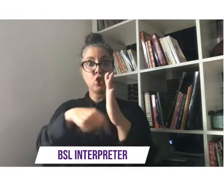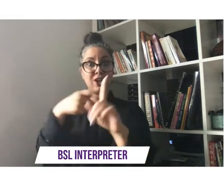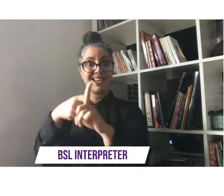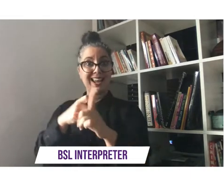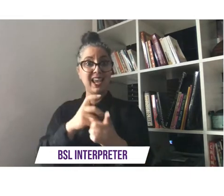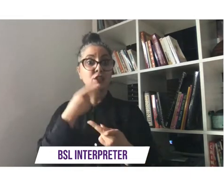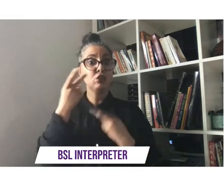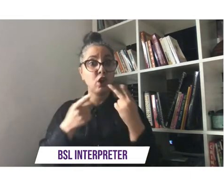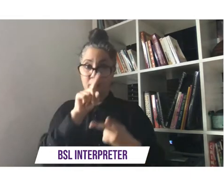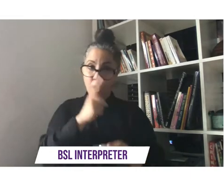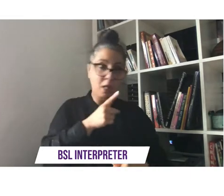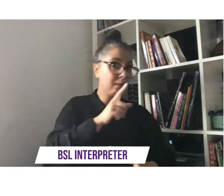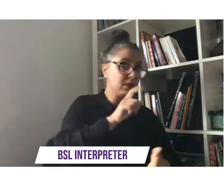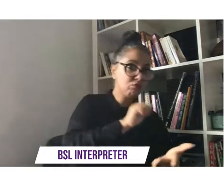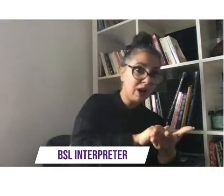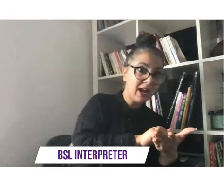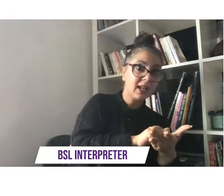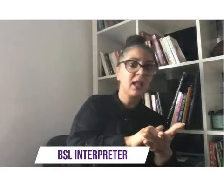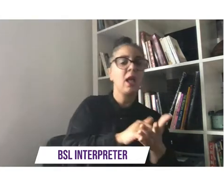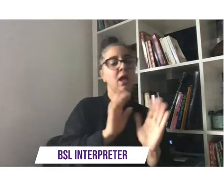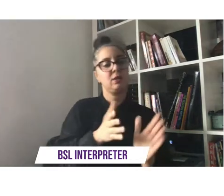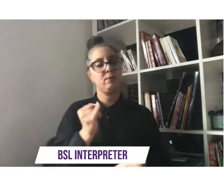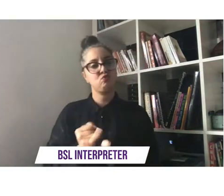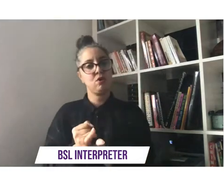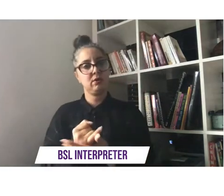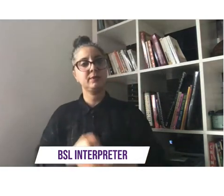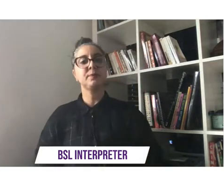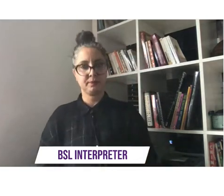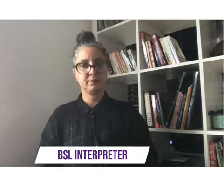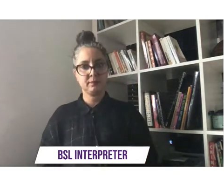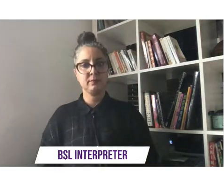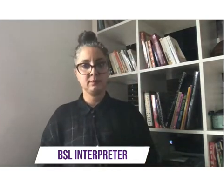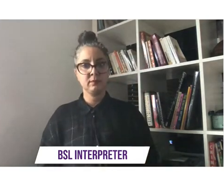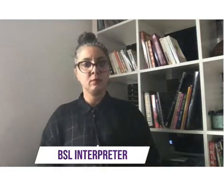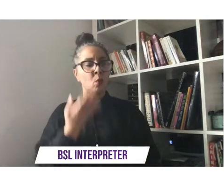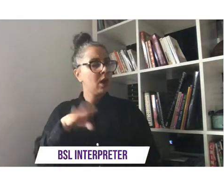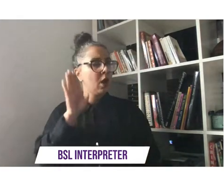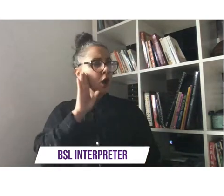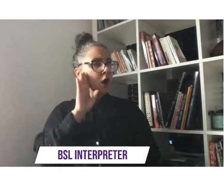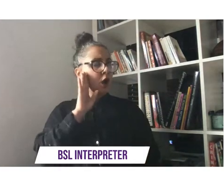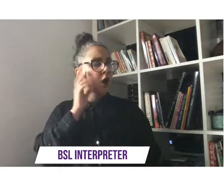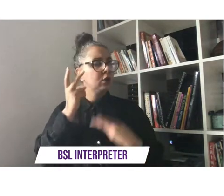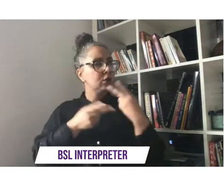right then it must be wrong and um when i heard this song it really resonated with me because